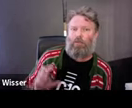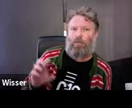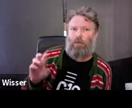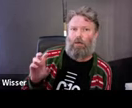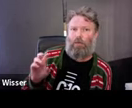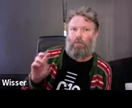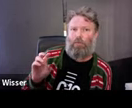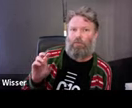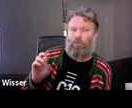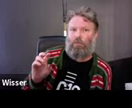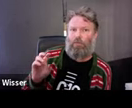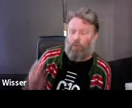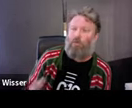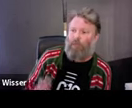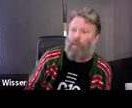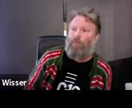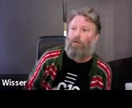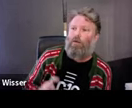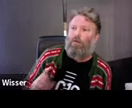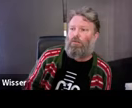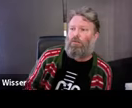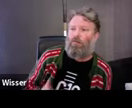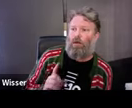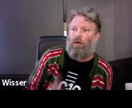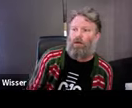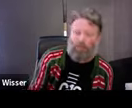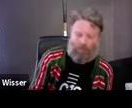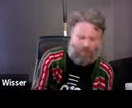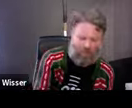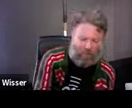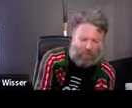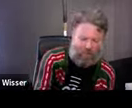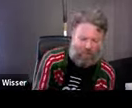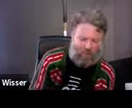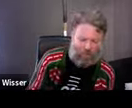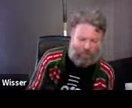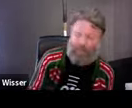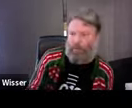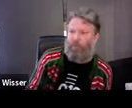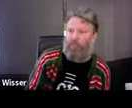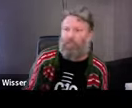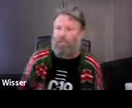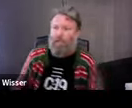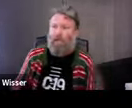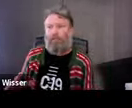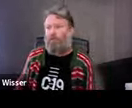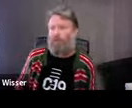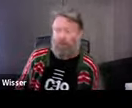help to work with them to make the transition. And so, you know, for